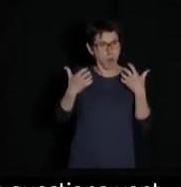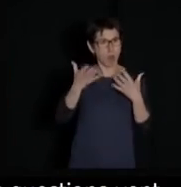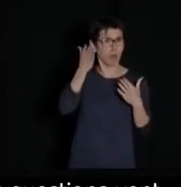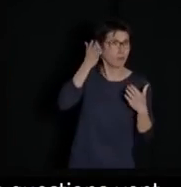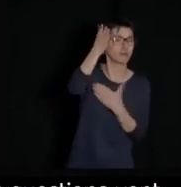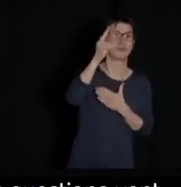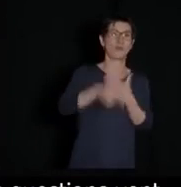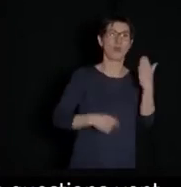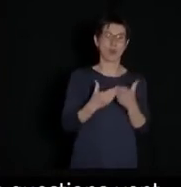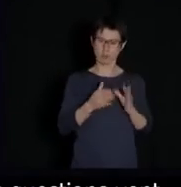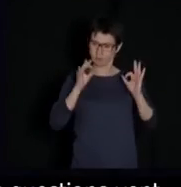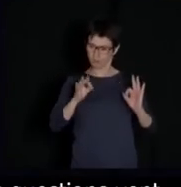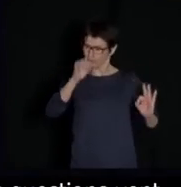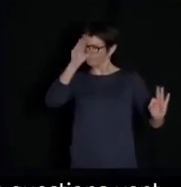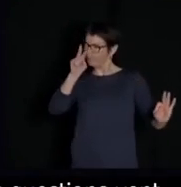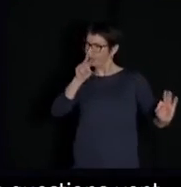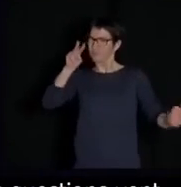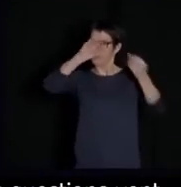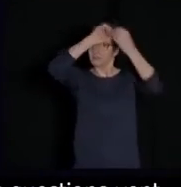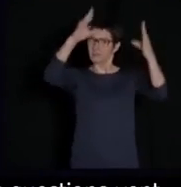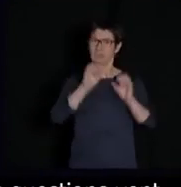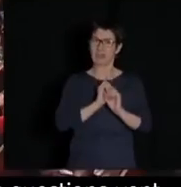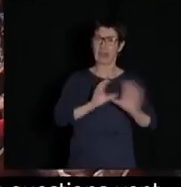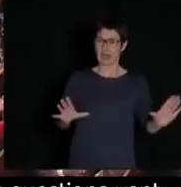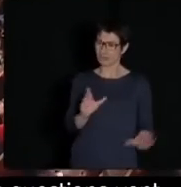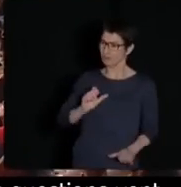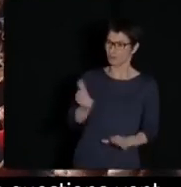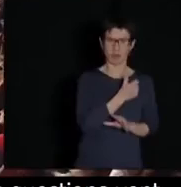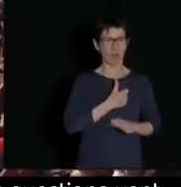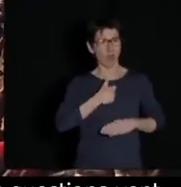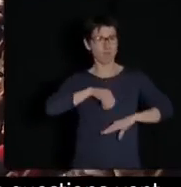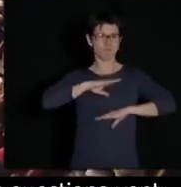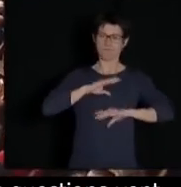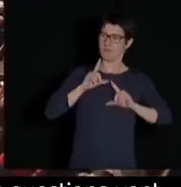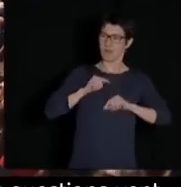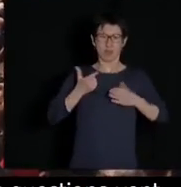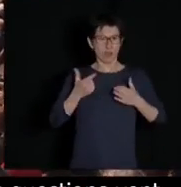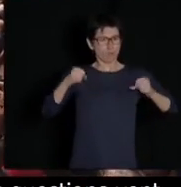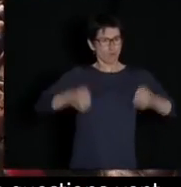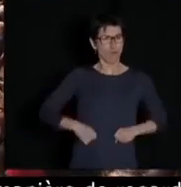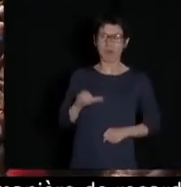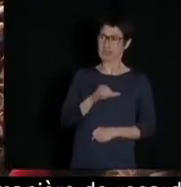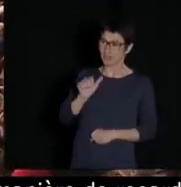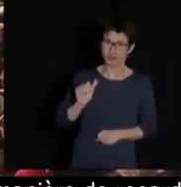Now is the time to set things straight, to legislate, to study what's going on and to set back our sovereignty again,